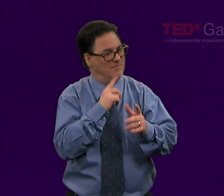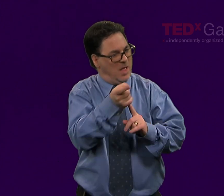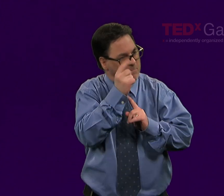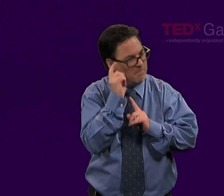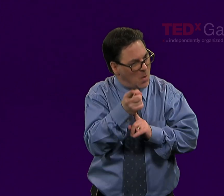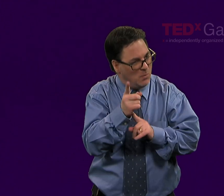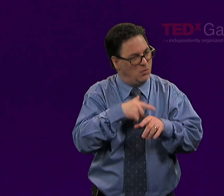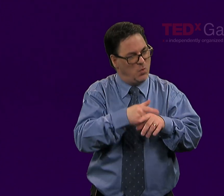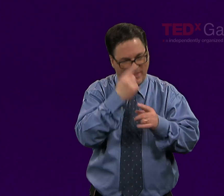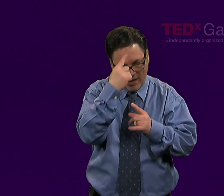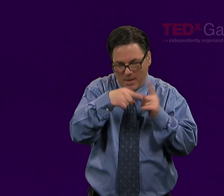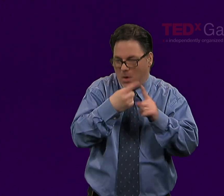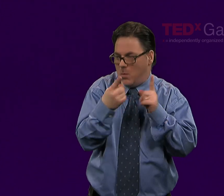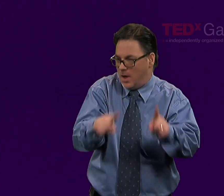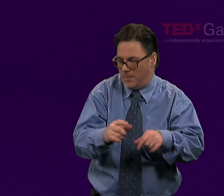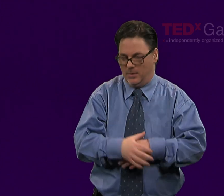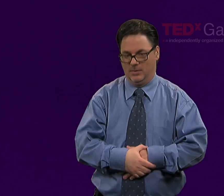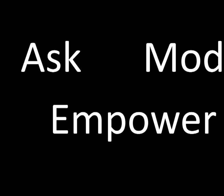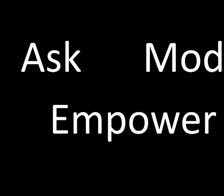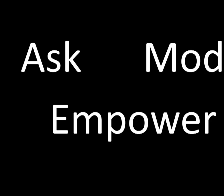So there are boons to be had from this.